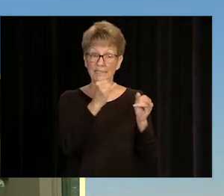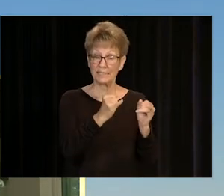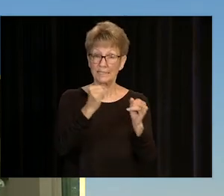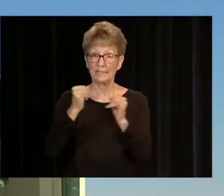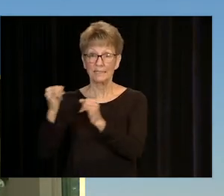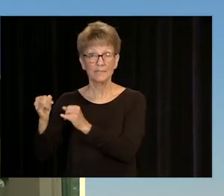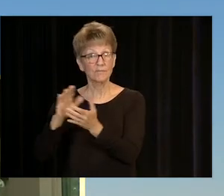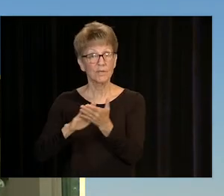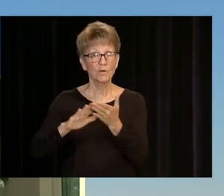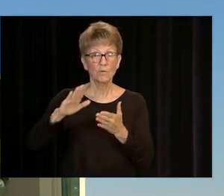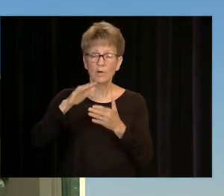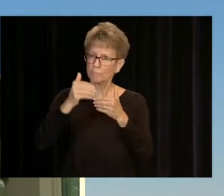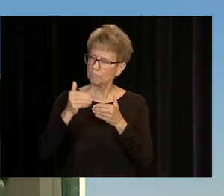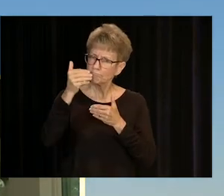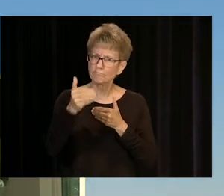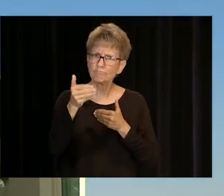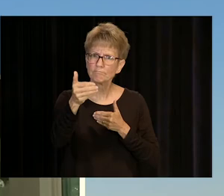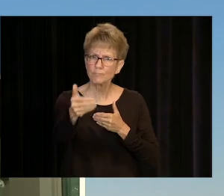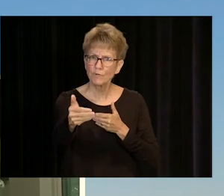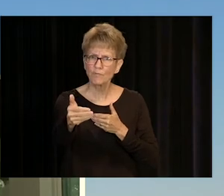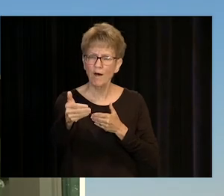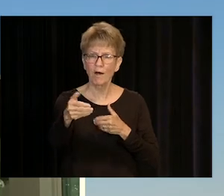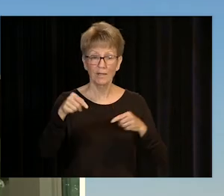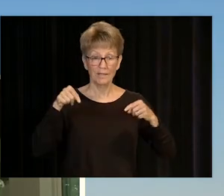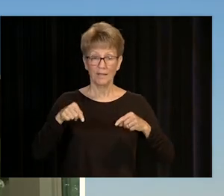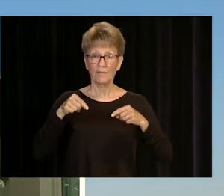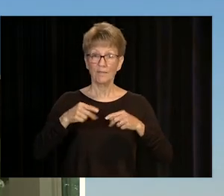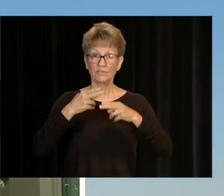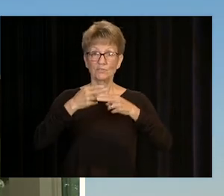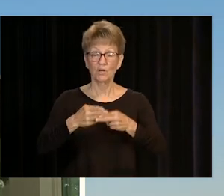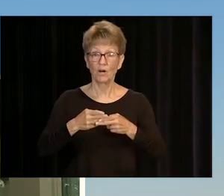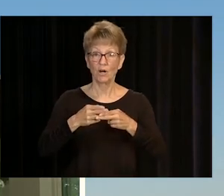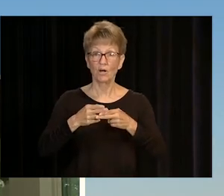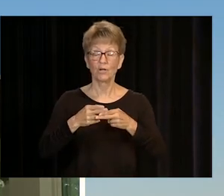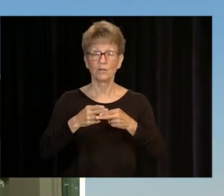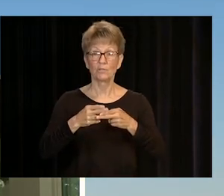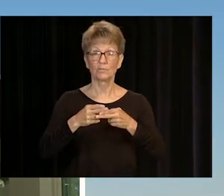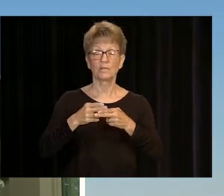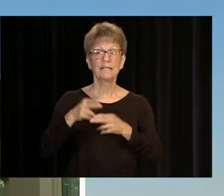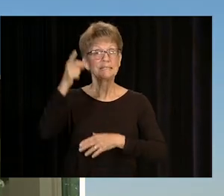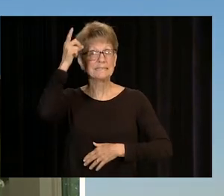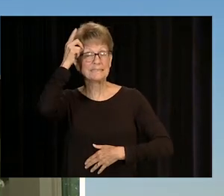FOR YOUR INDIVIDUAL COLLEGES. HENCEFORTH, THIS WILL BE KNOWN AS DALLAS COLLEGE,